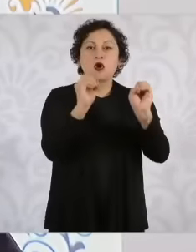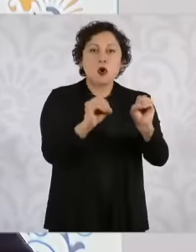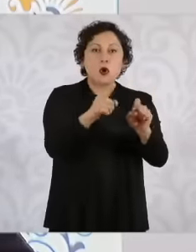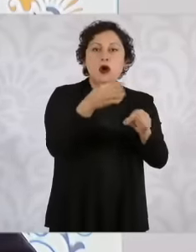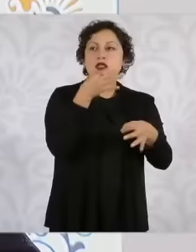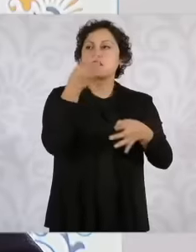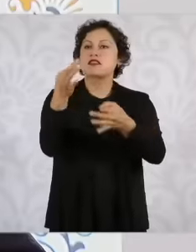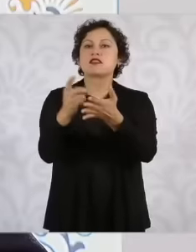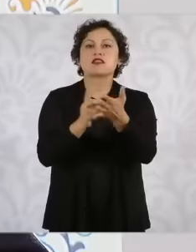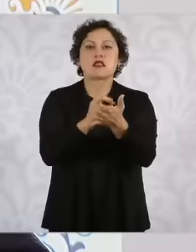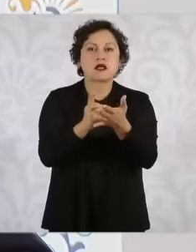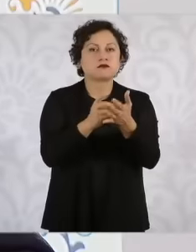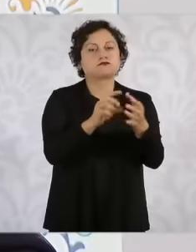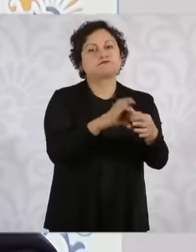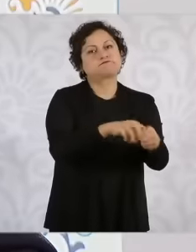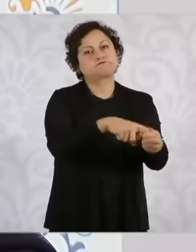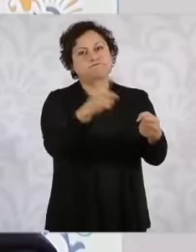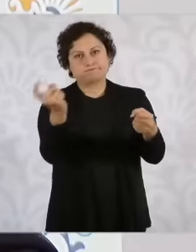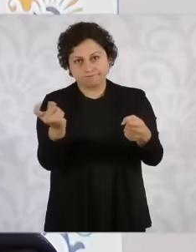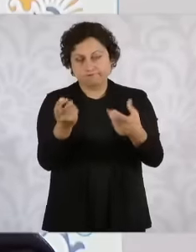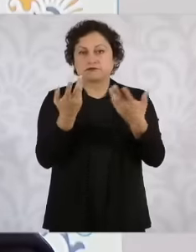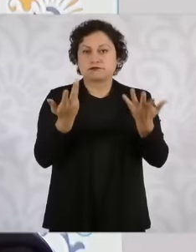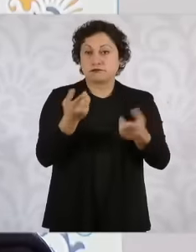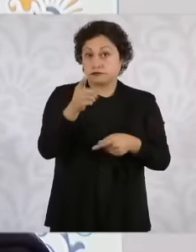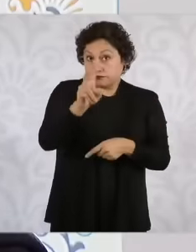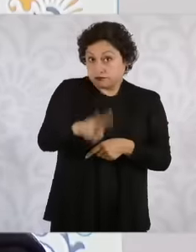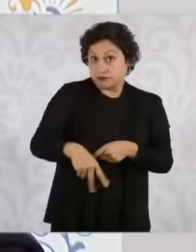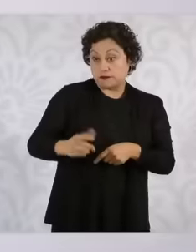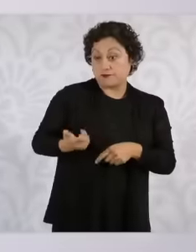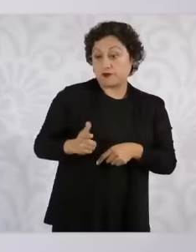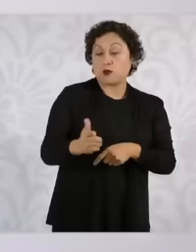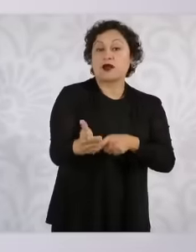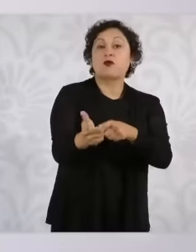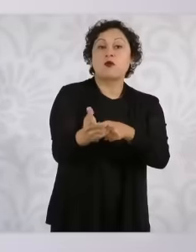Guanajuato is the state of the Republic with the highest number of addictions because